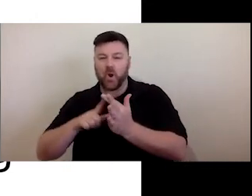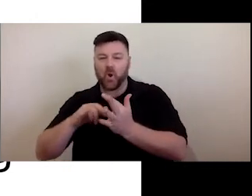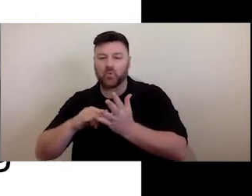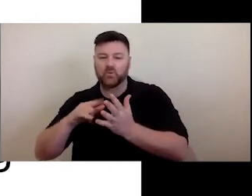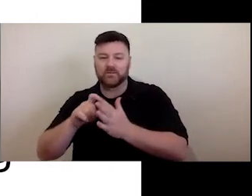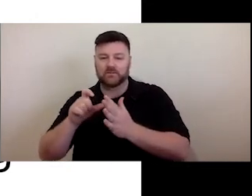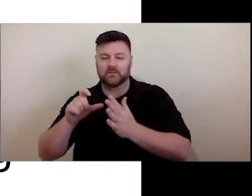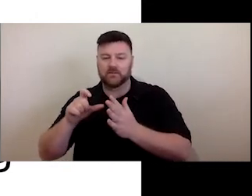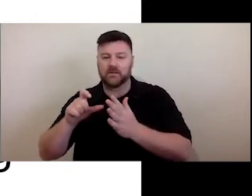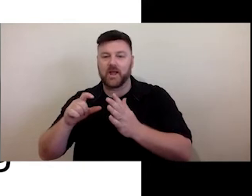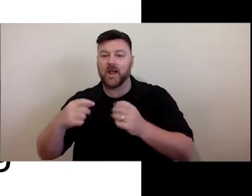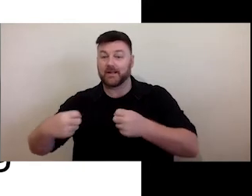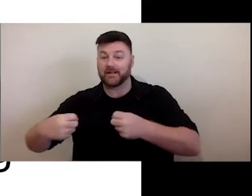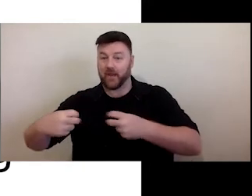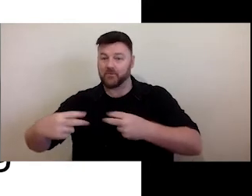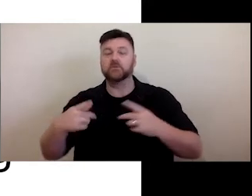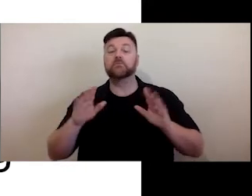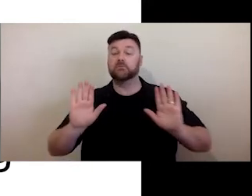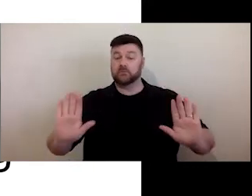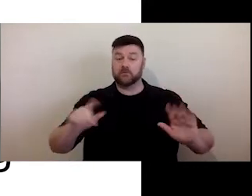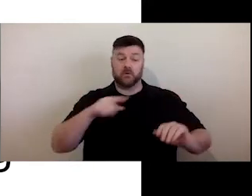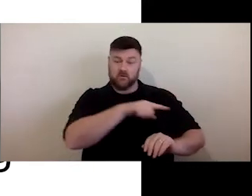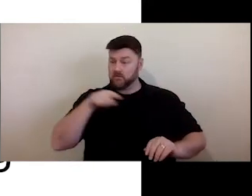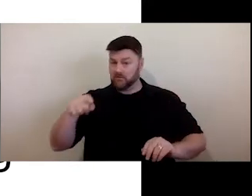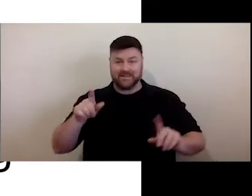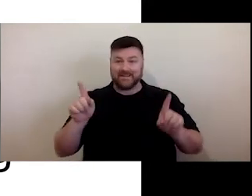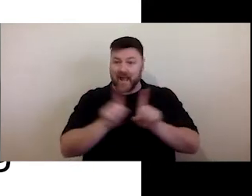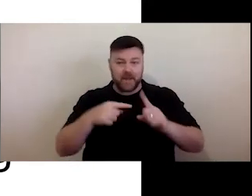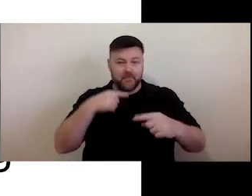give information - it will give information around the dialogue,